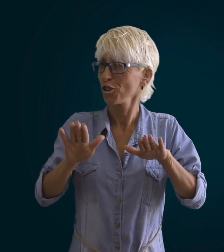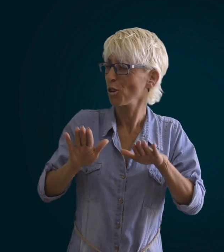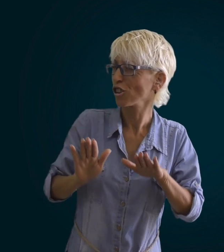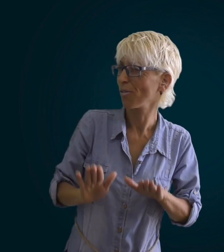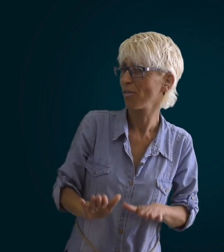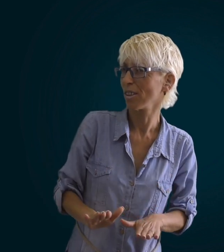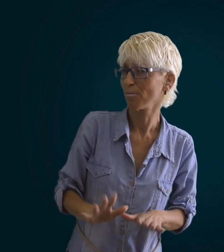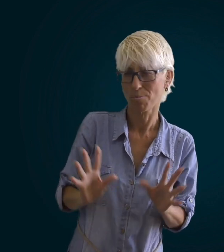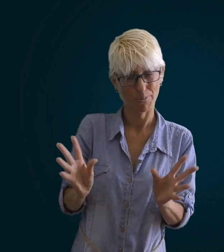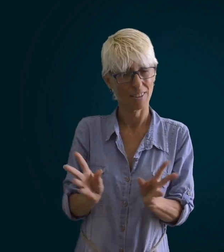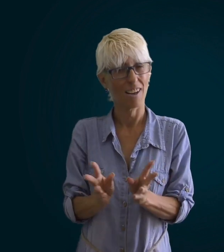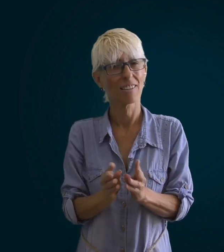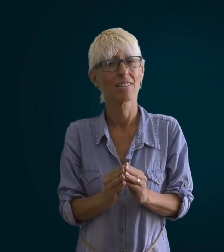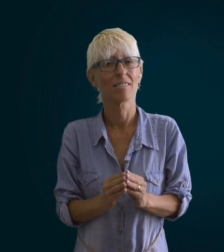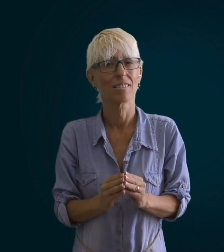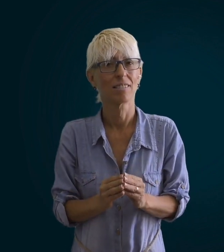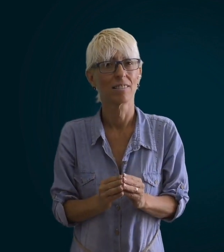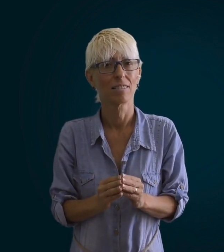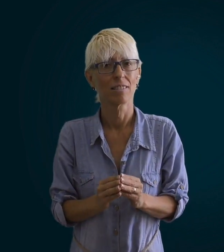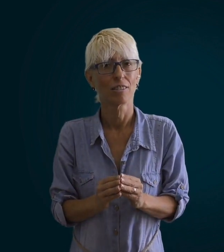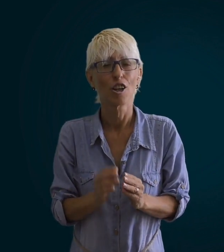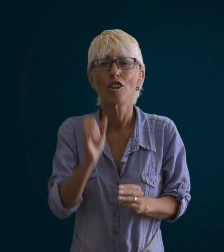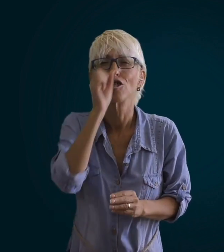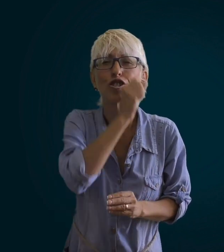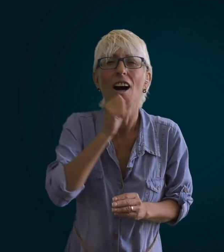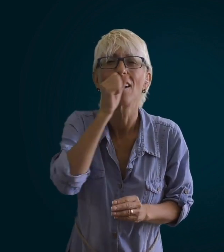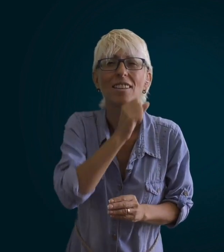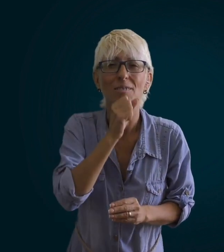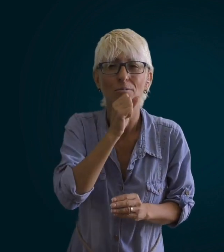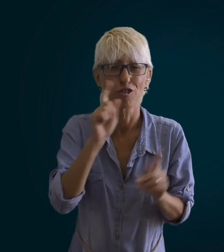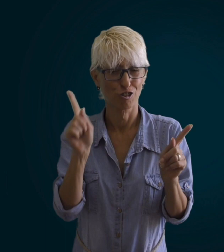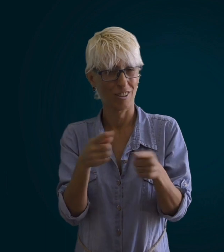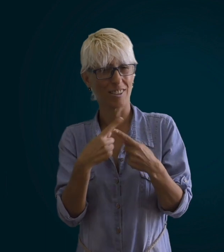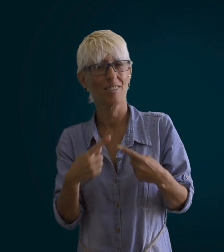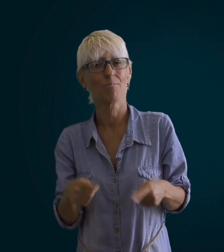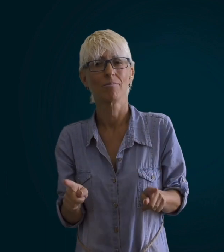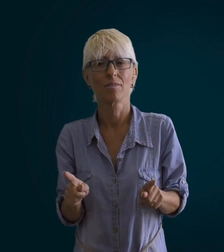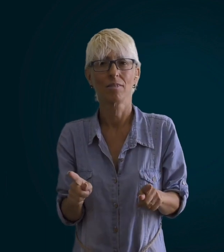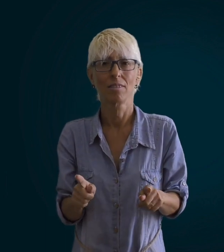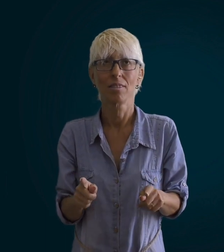sits together sing songs